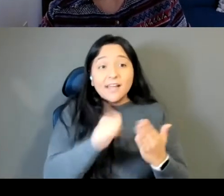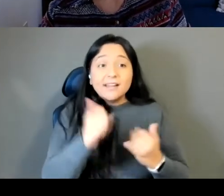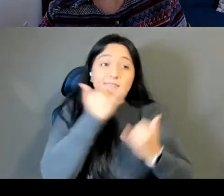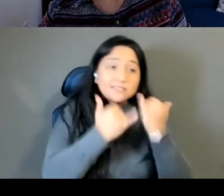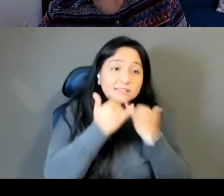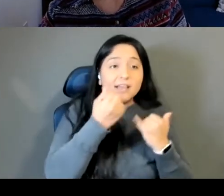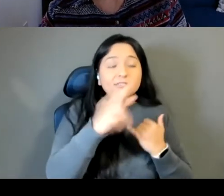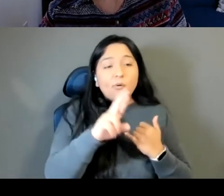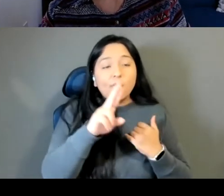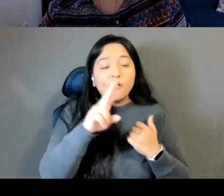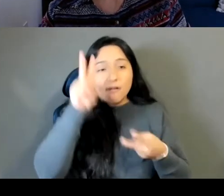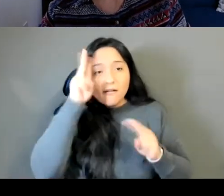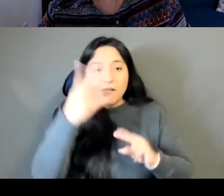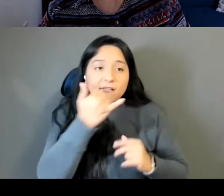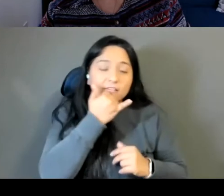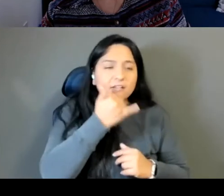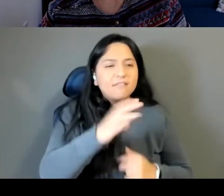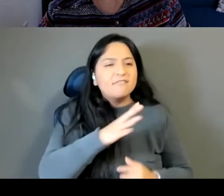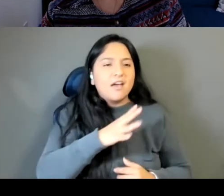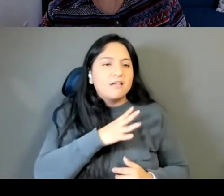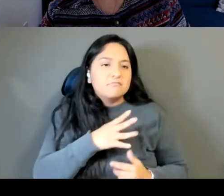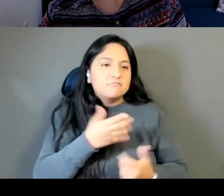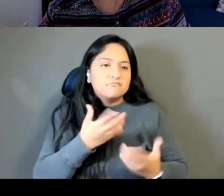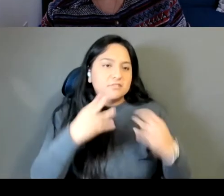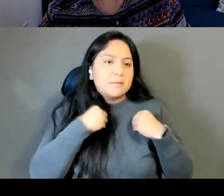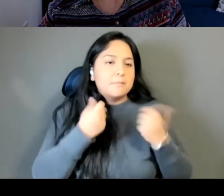that like that was built into the structure Unknown Speaker thing